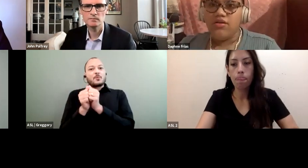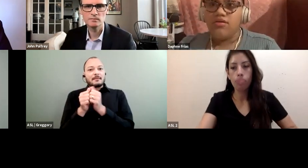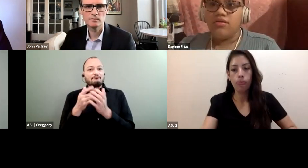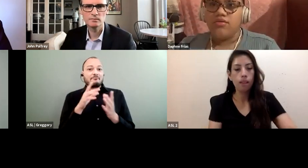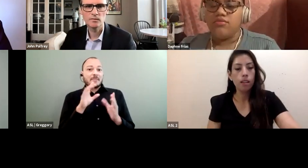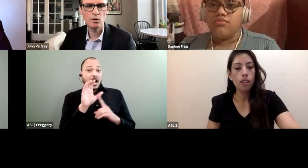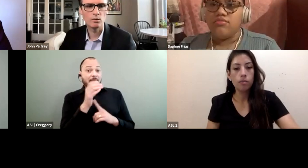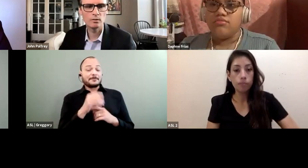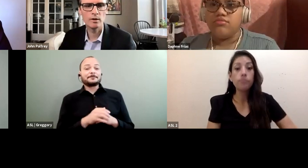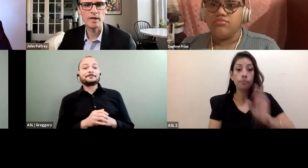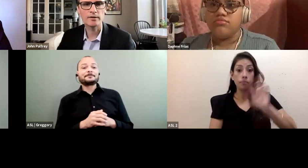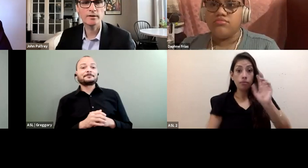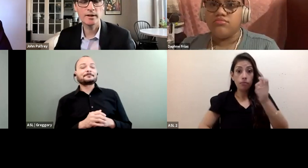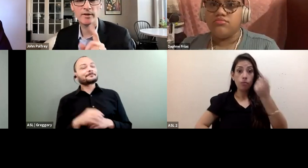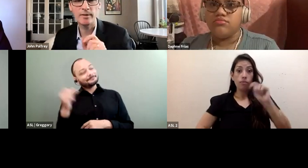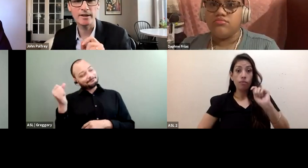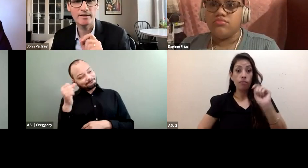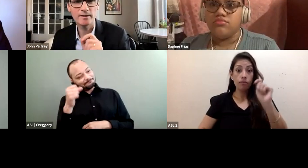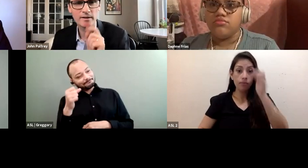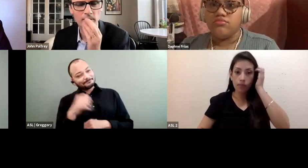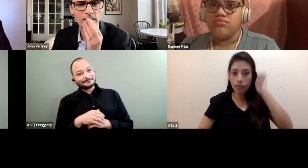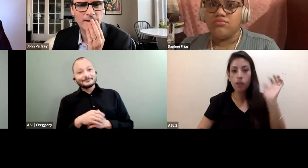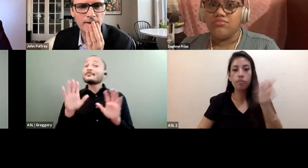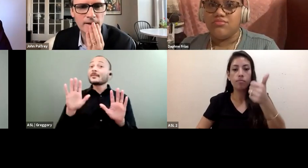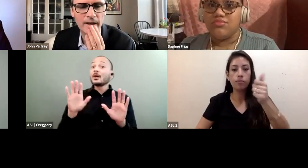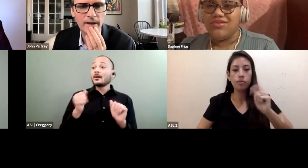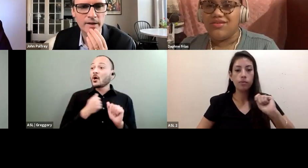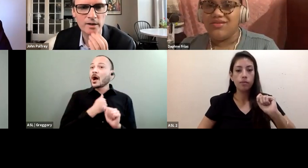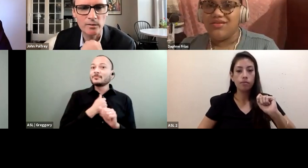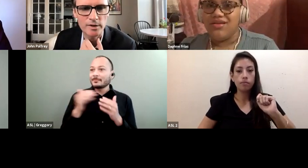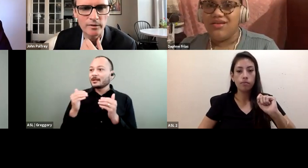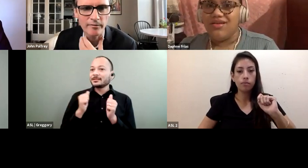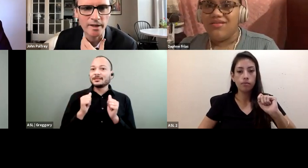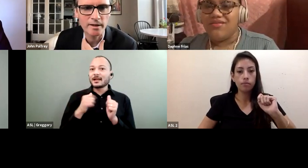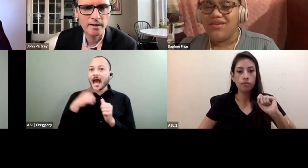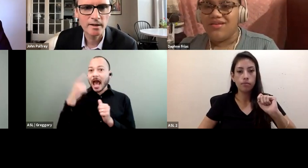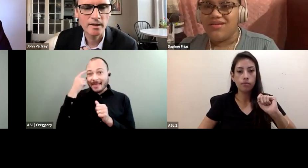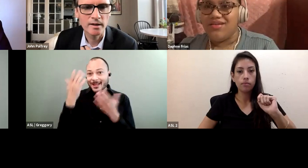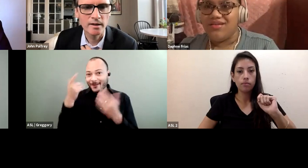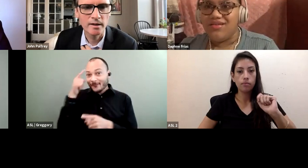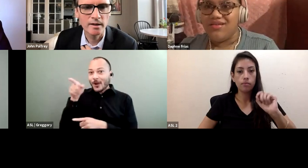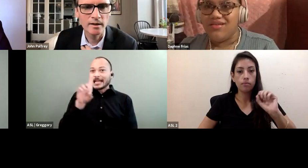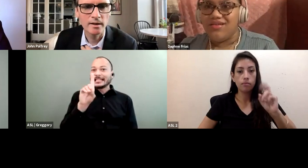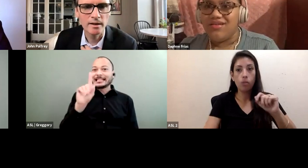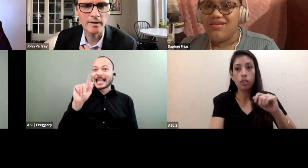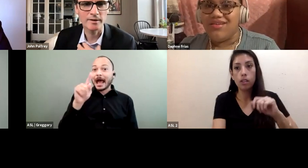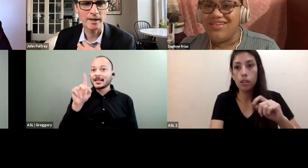Well, I-- - I think this one was for Daphne, if that's okay.